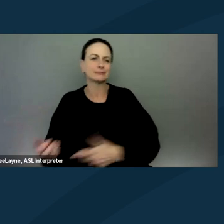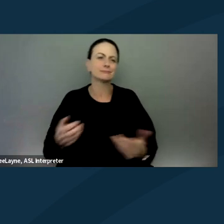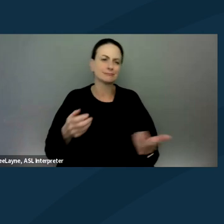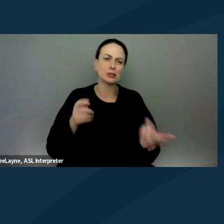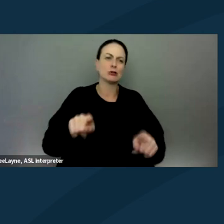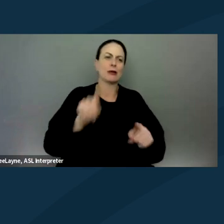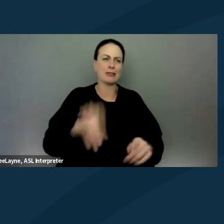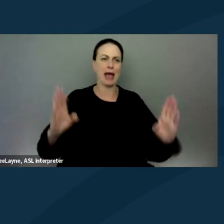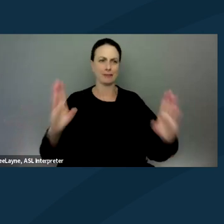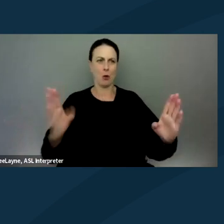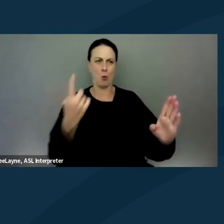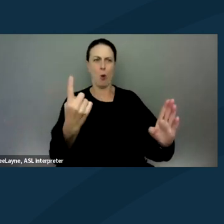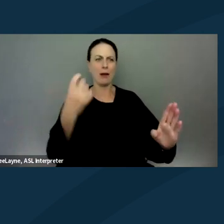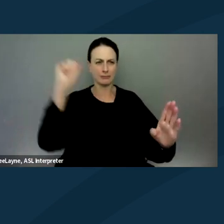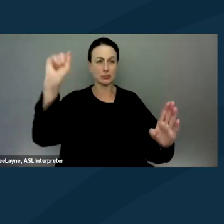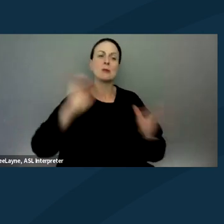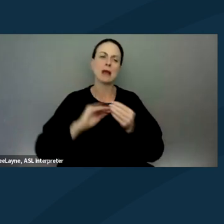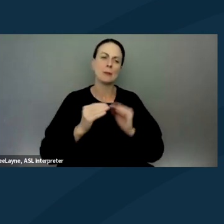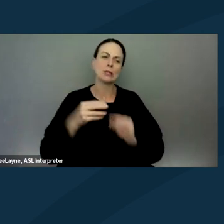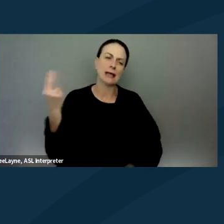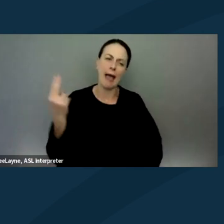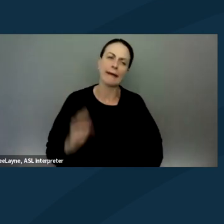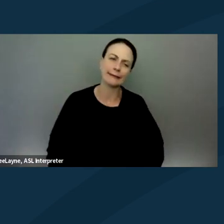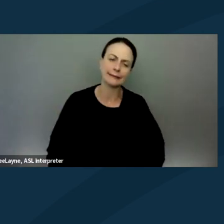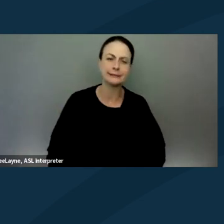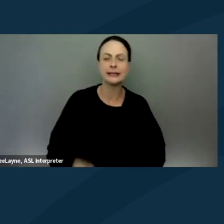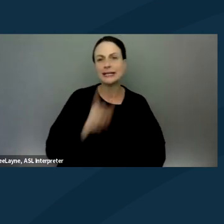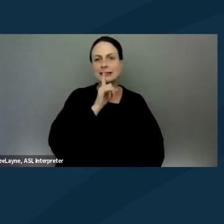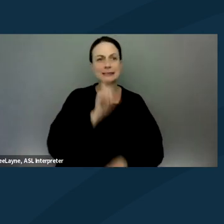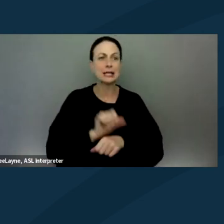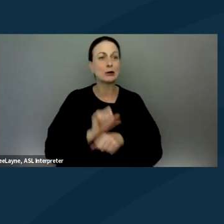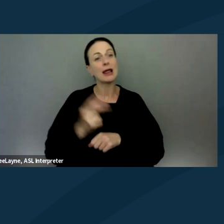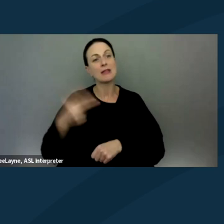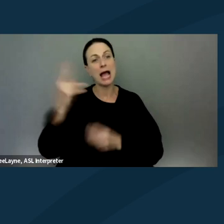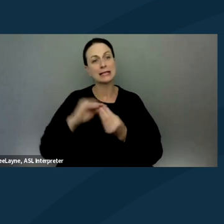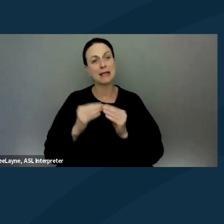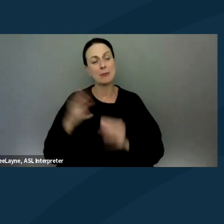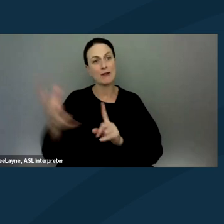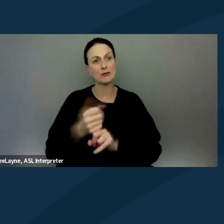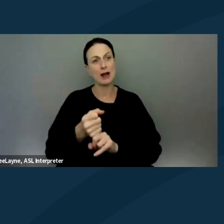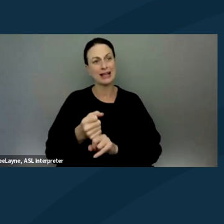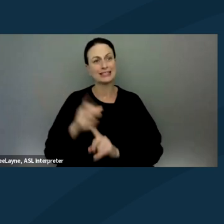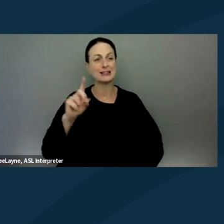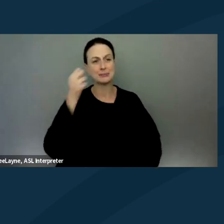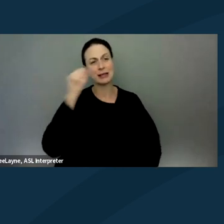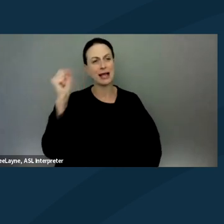So that's why my number is very high. It's literally the highest number of arrests among disability activists in the country,